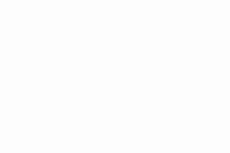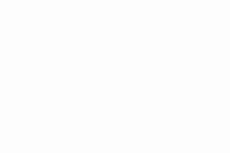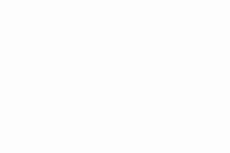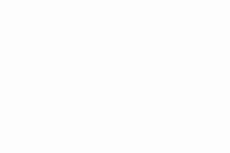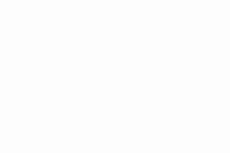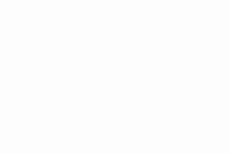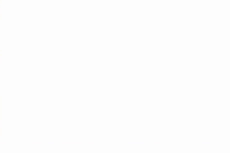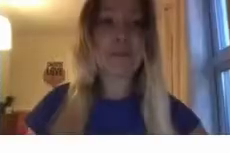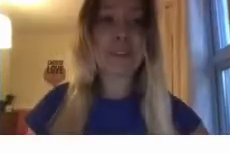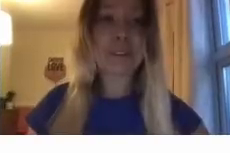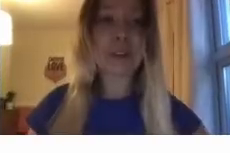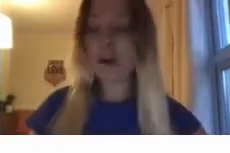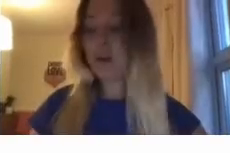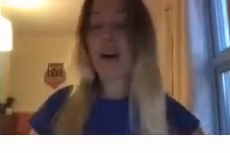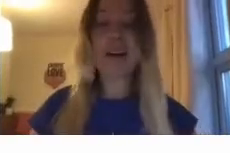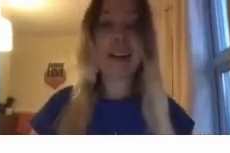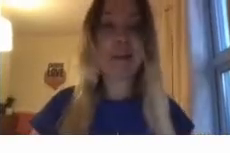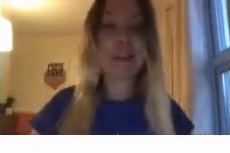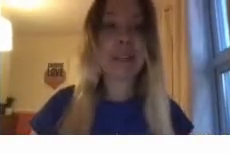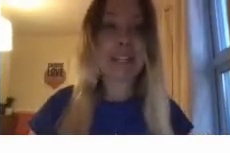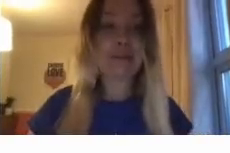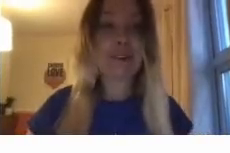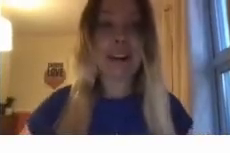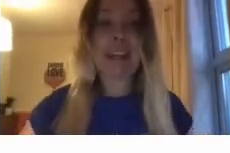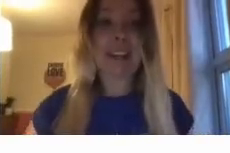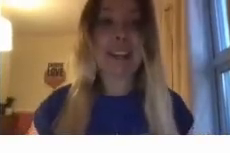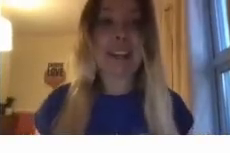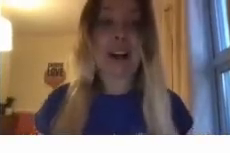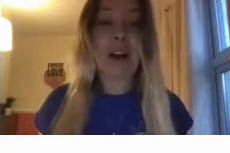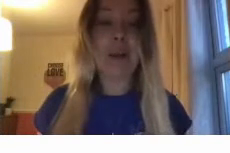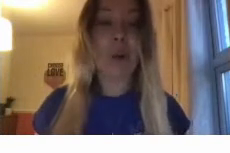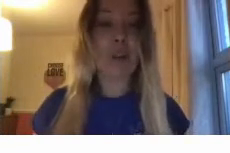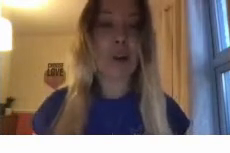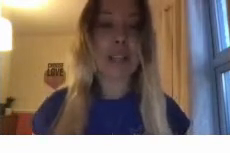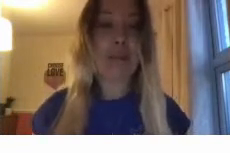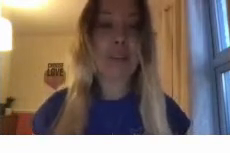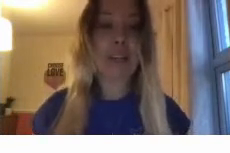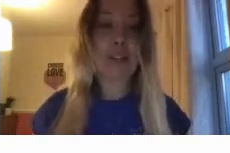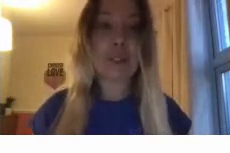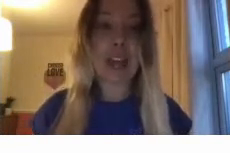along. So I am going to be running the the watch alongs every Tuesday,